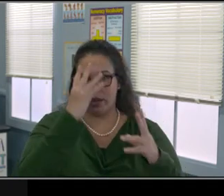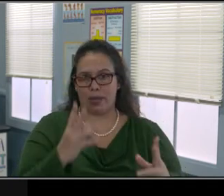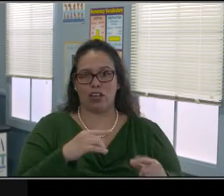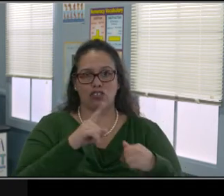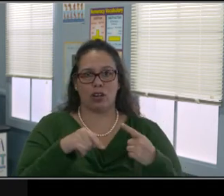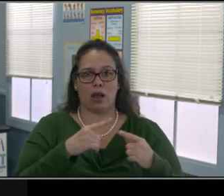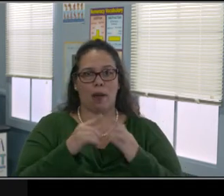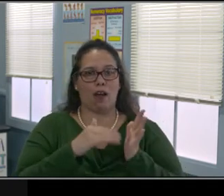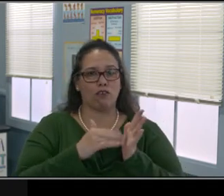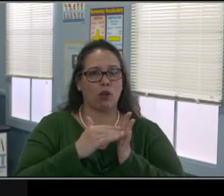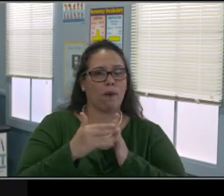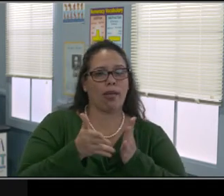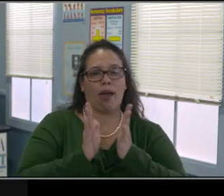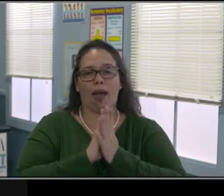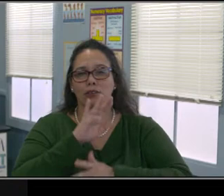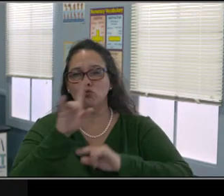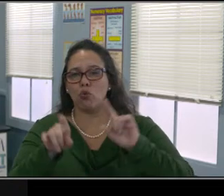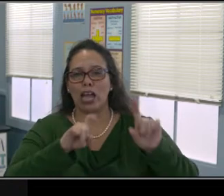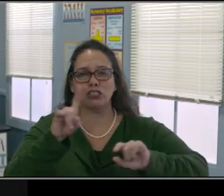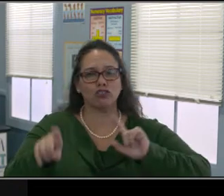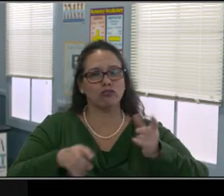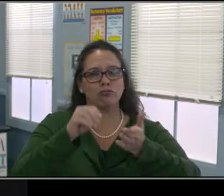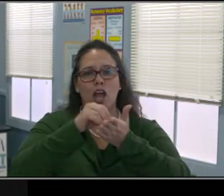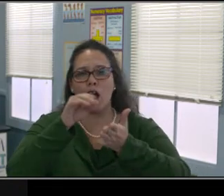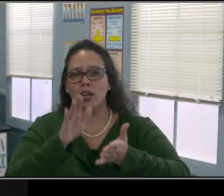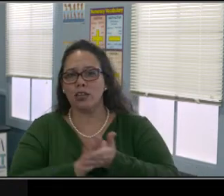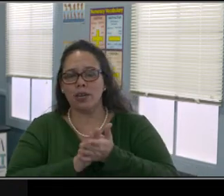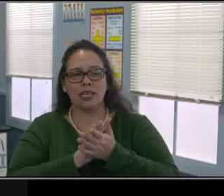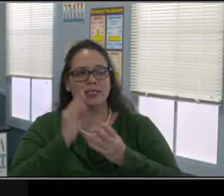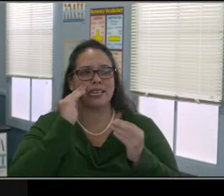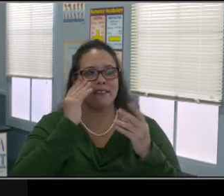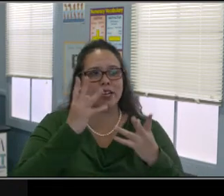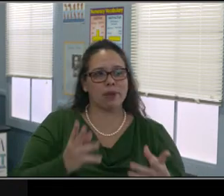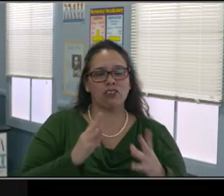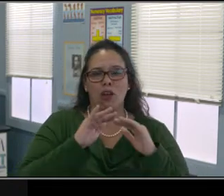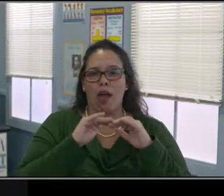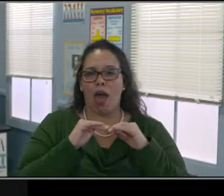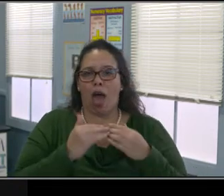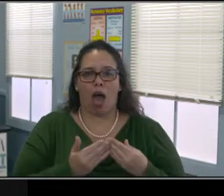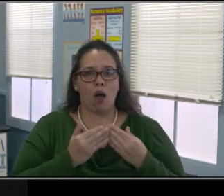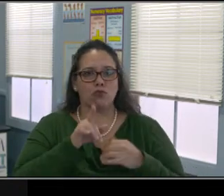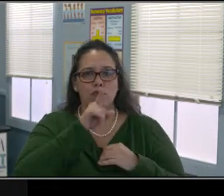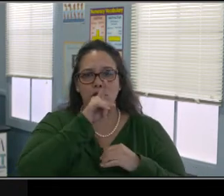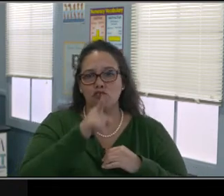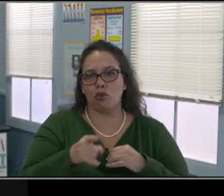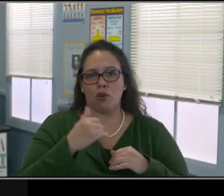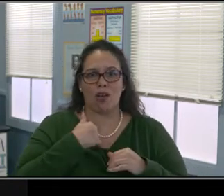There's a section on how to prepare for this process. And again, the frequently asked questions are here